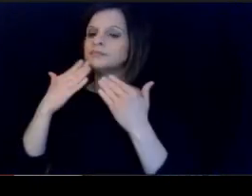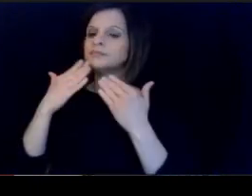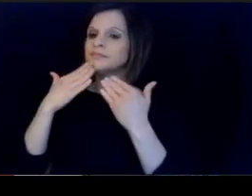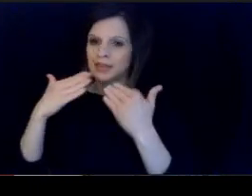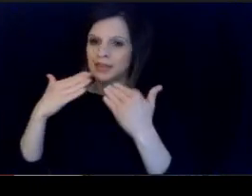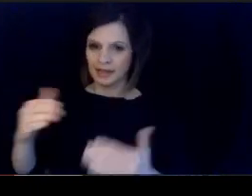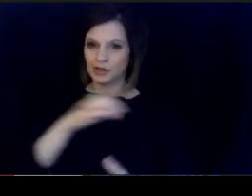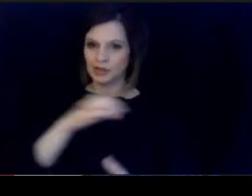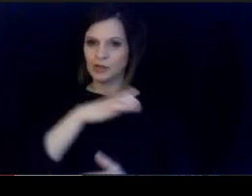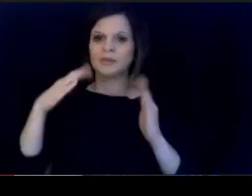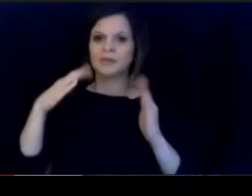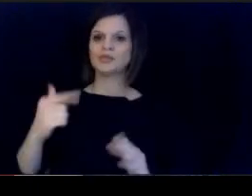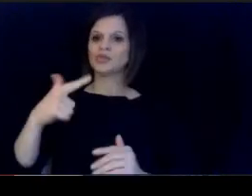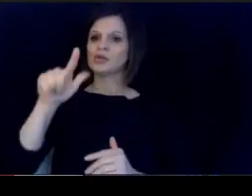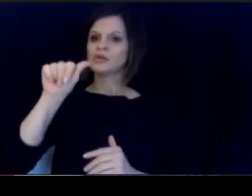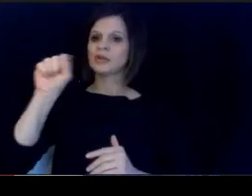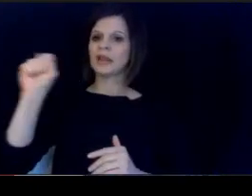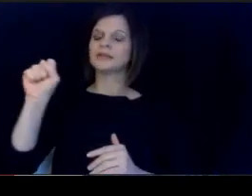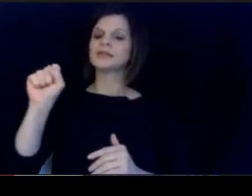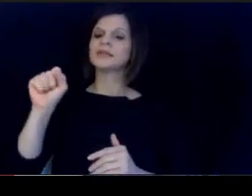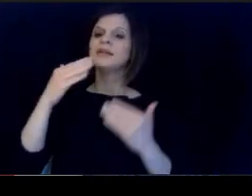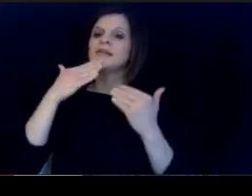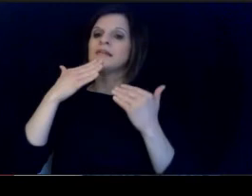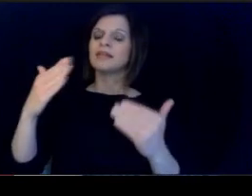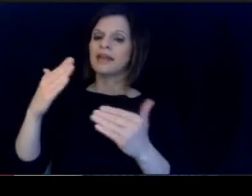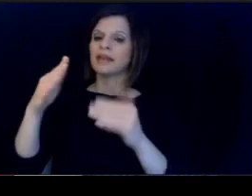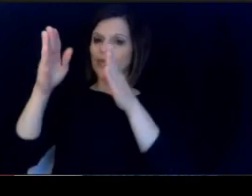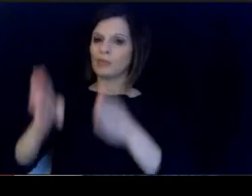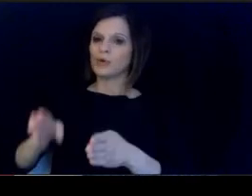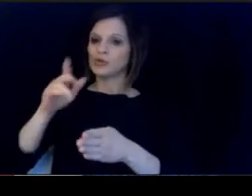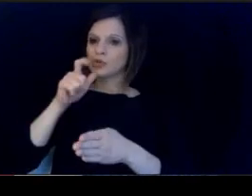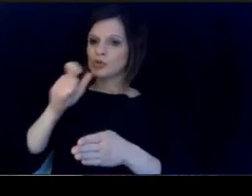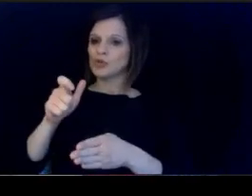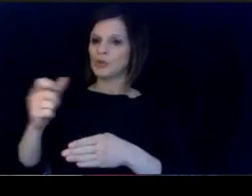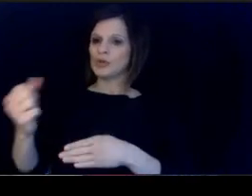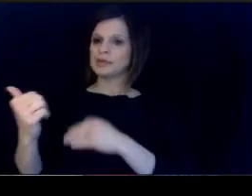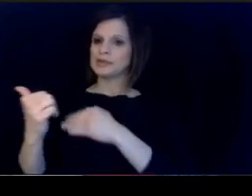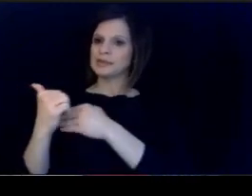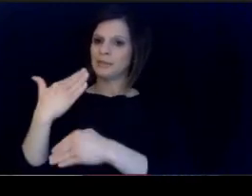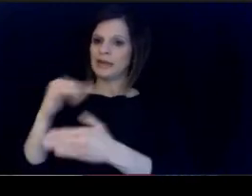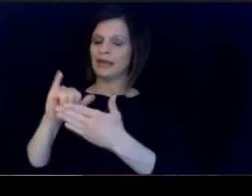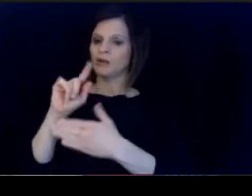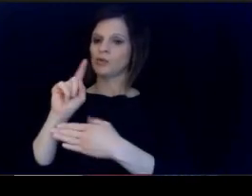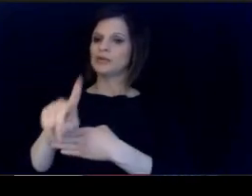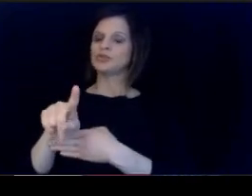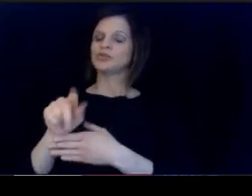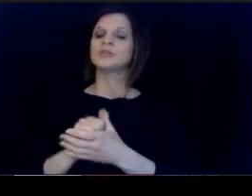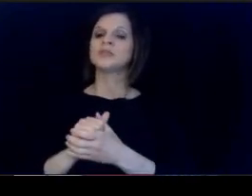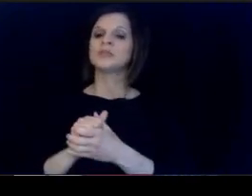Thank you Commissioner Glass and certainly thank the person. who has submitted that question and other questions so.